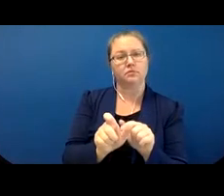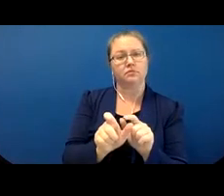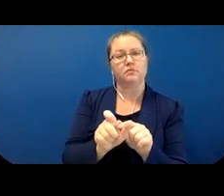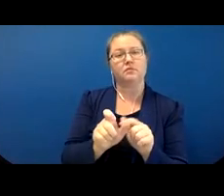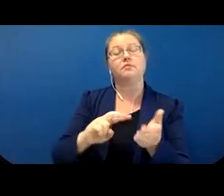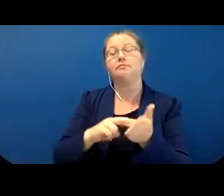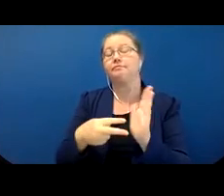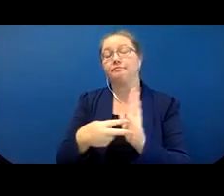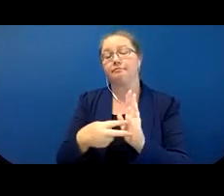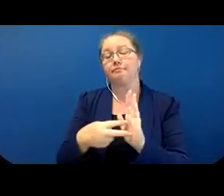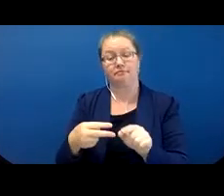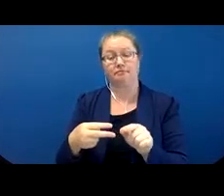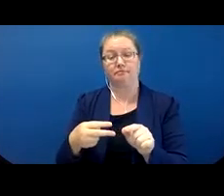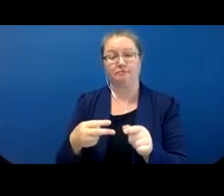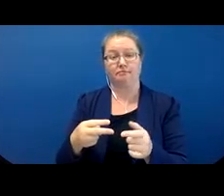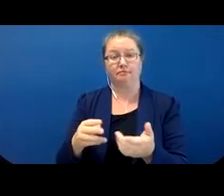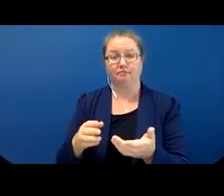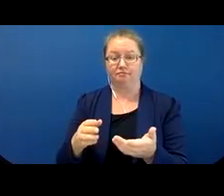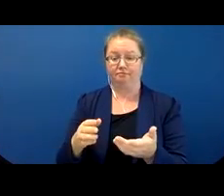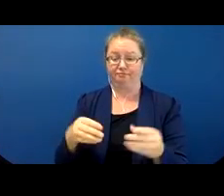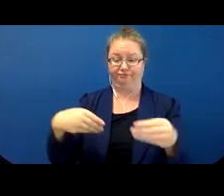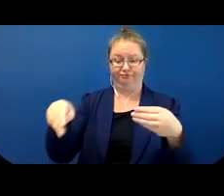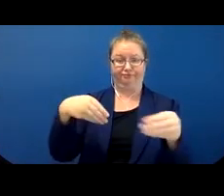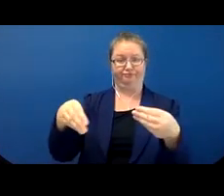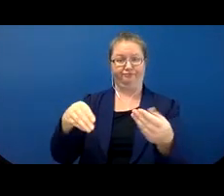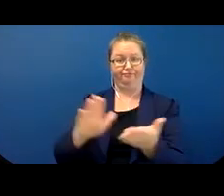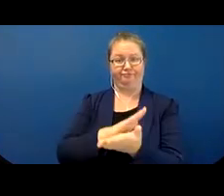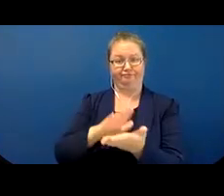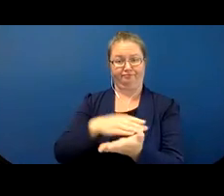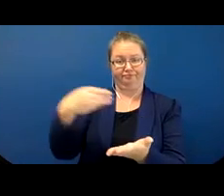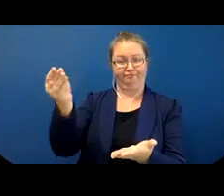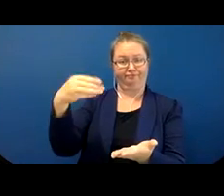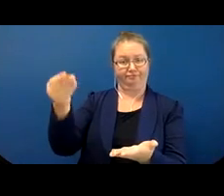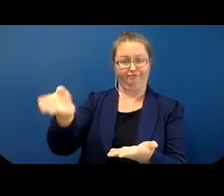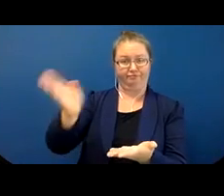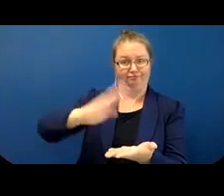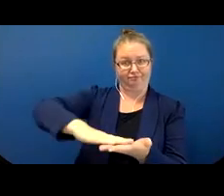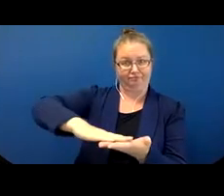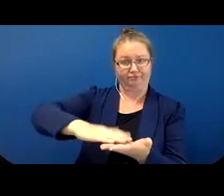simply refers to the flat flexible nature of a piece of, like a banknote. So as you